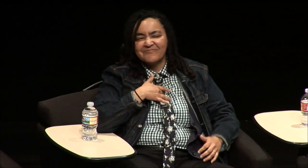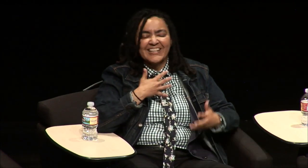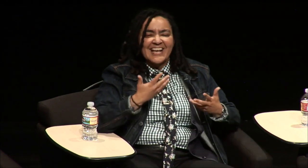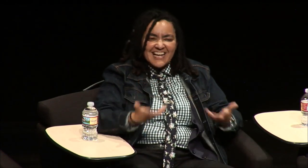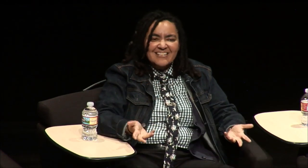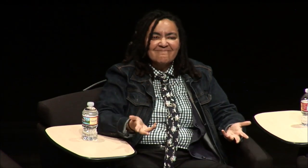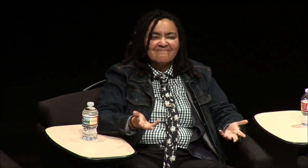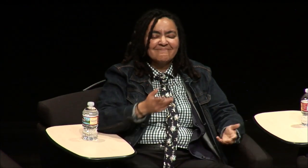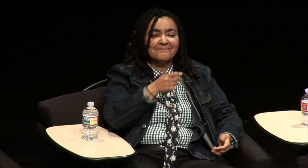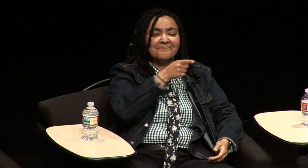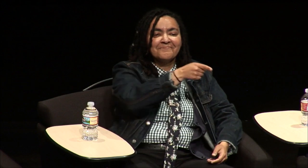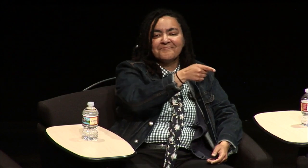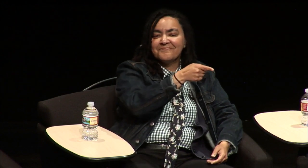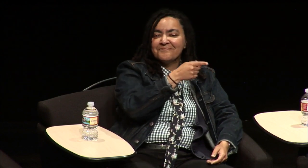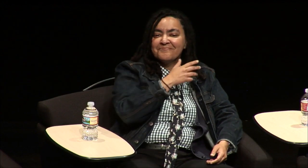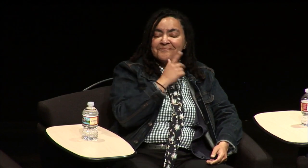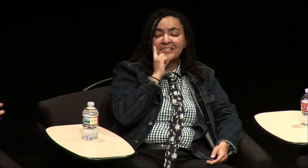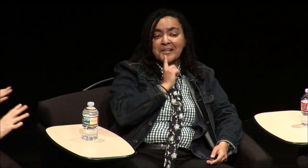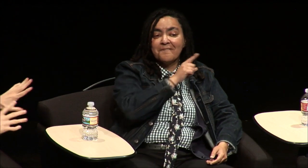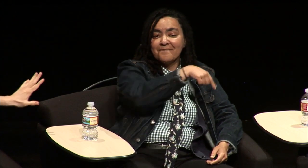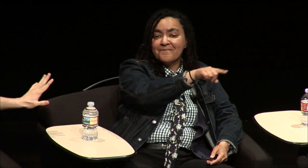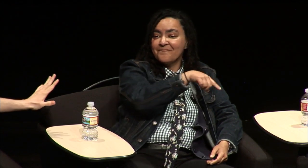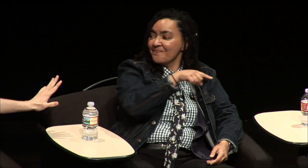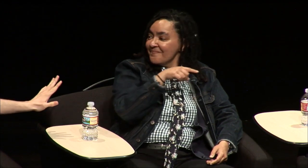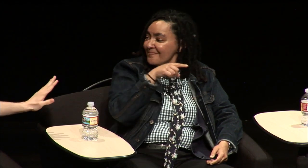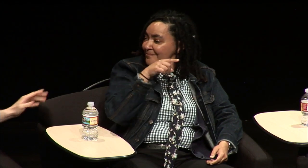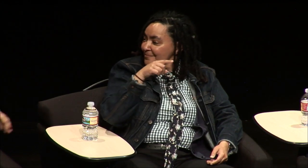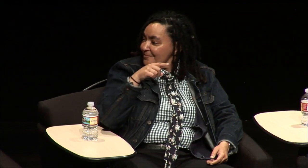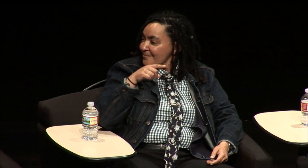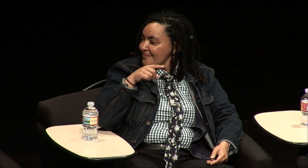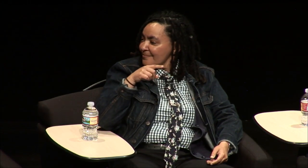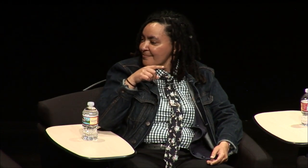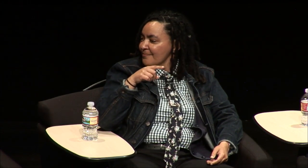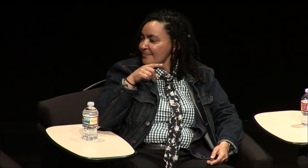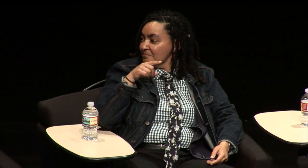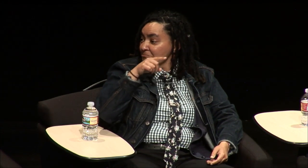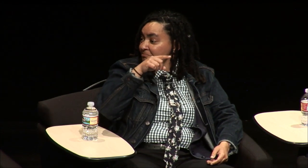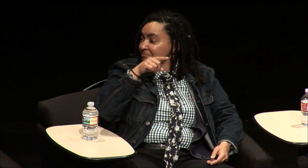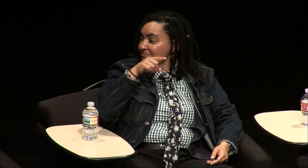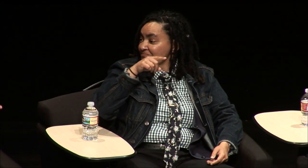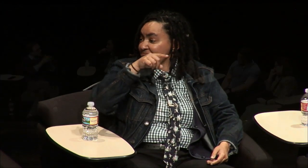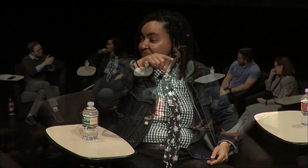[Rezenet:] so yeah that really encapsulates my [Wink:] would you mind kind of who's